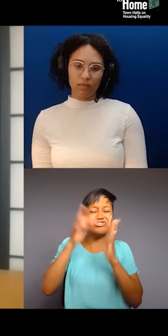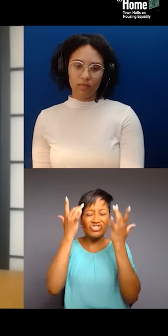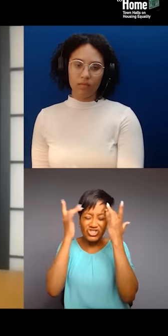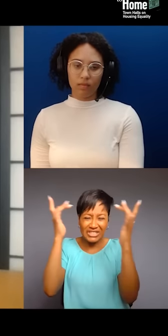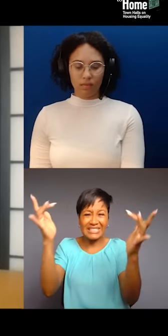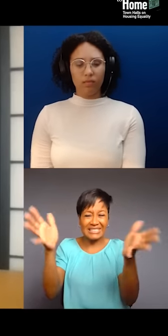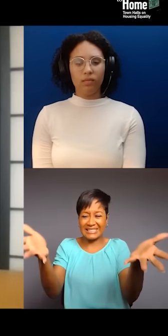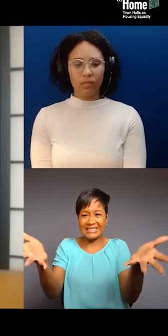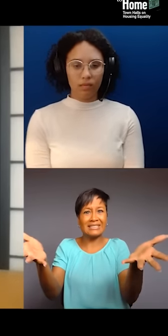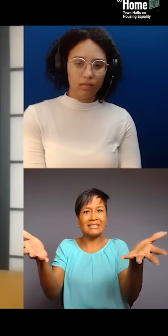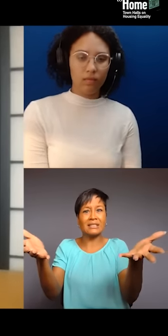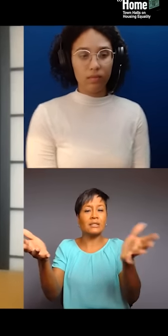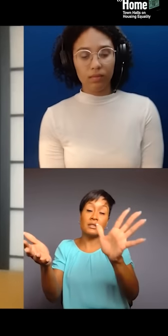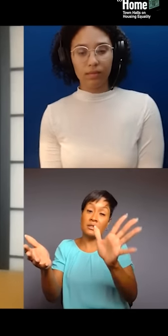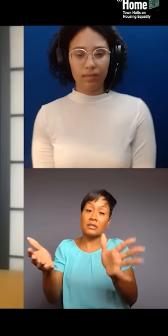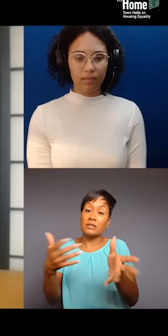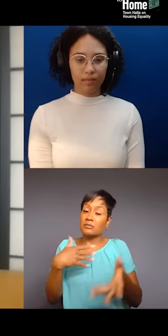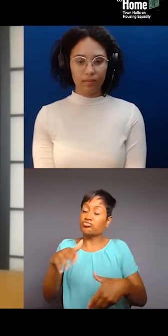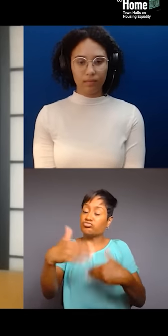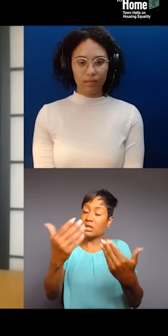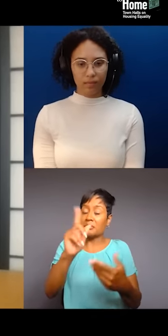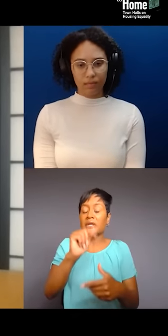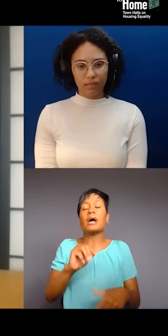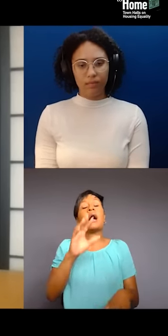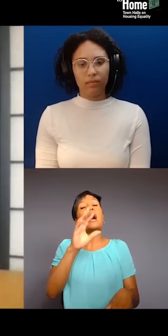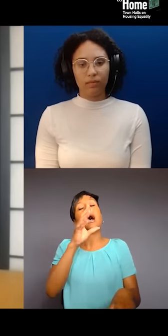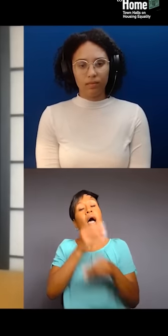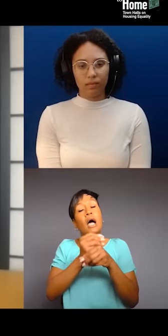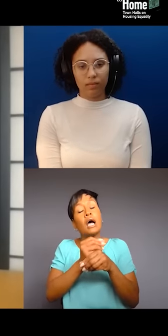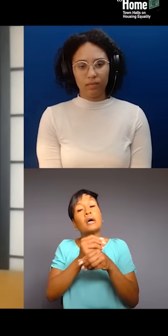acknowledging all of my identities and how that strengthens me as a person, you know,